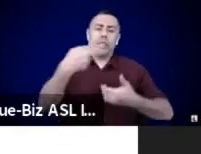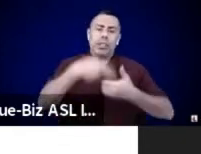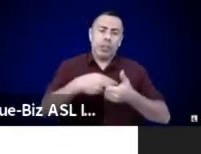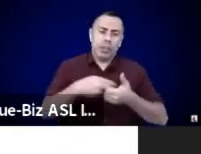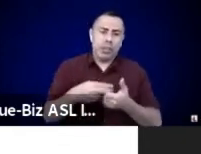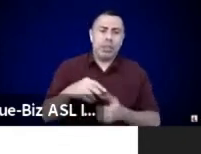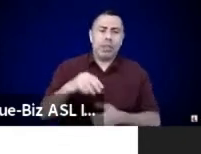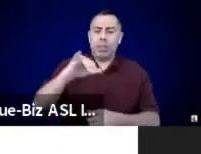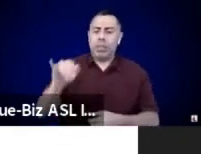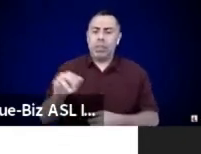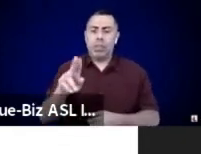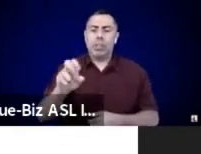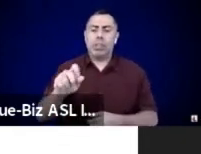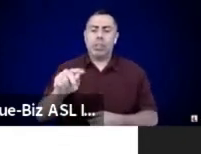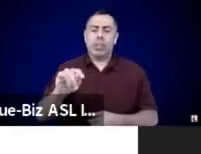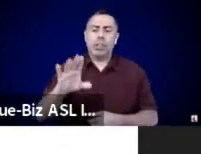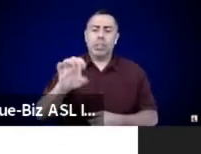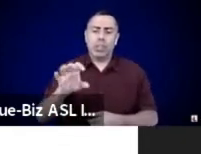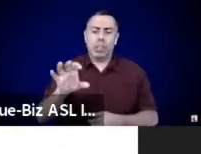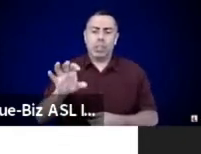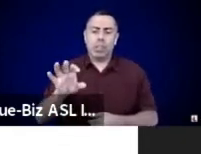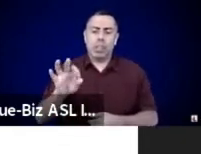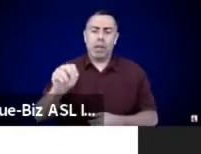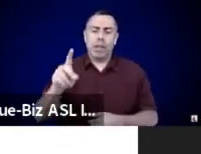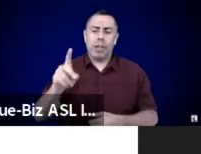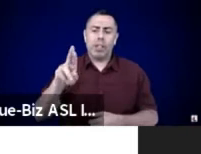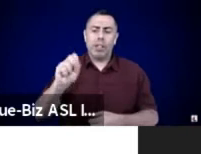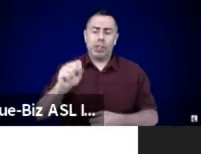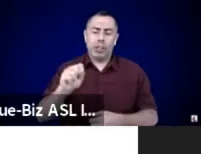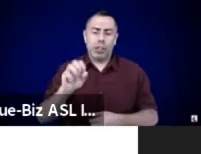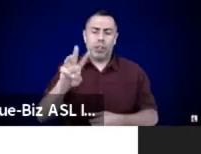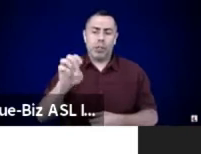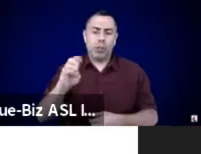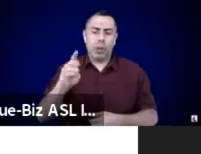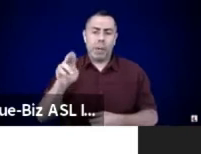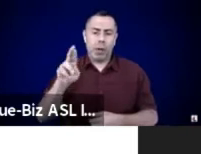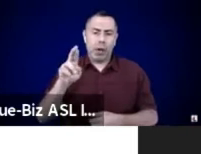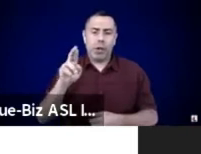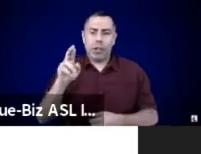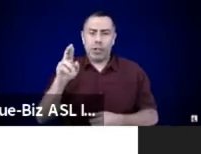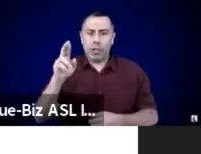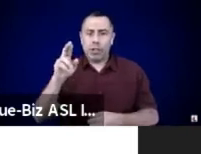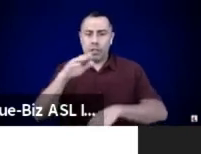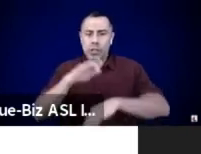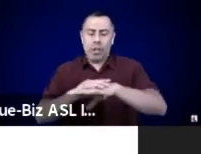We call them in, in humbleness. This is not my ancestry, I am indigenous description.